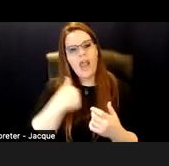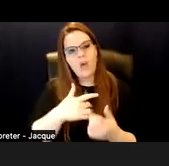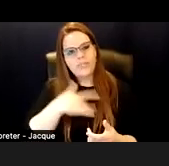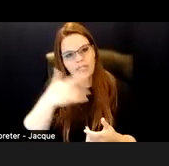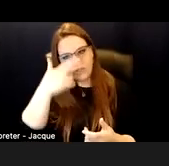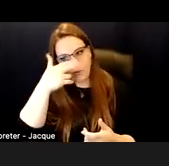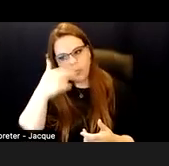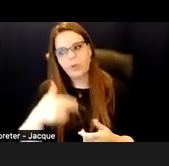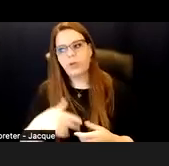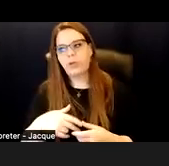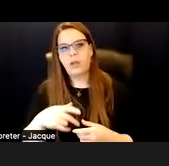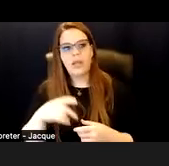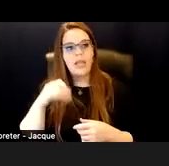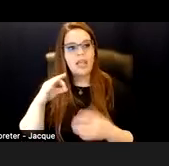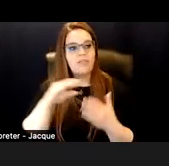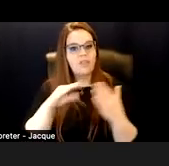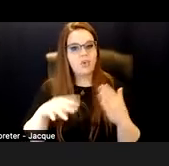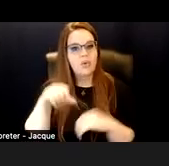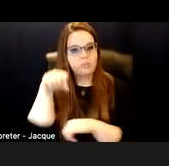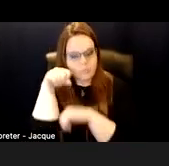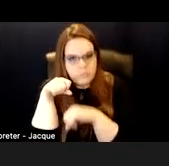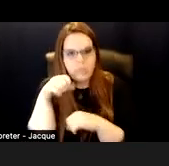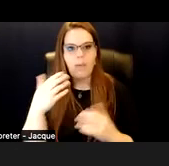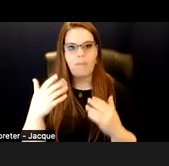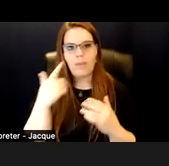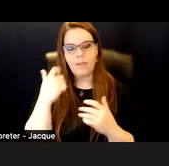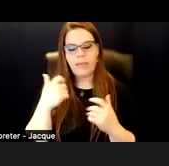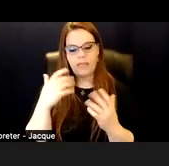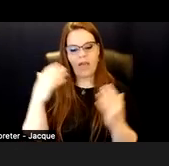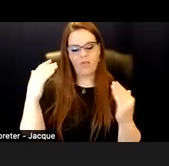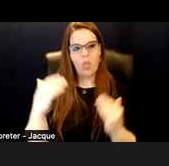like this, it may be because they have low body tone not because they're not interested.